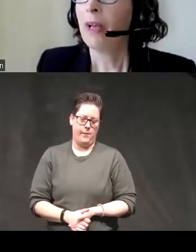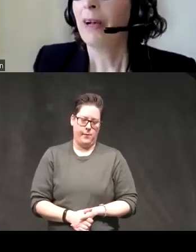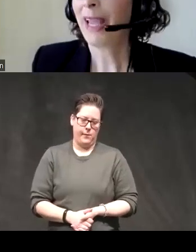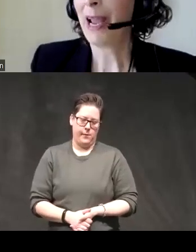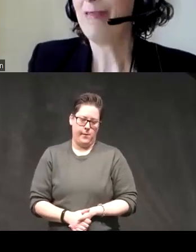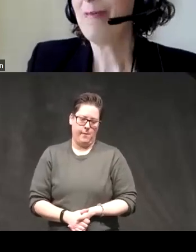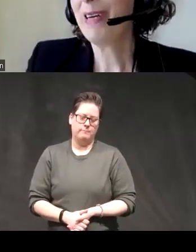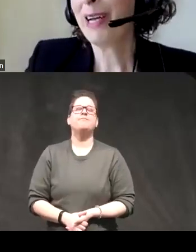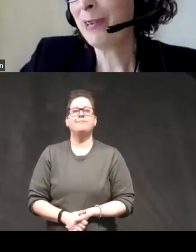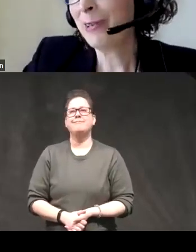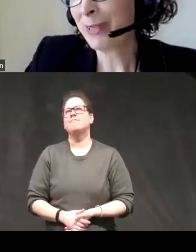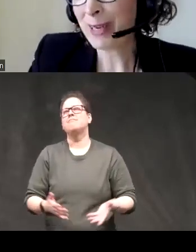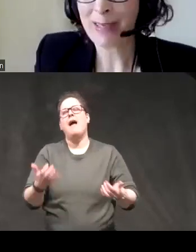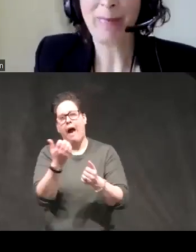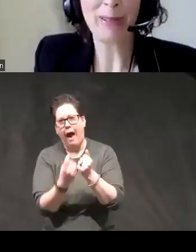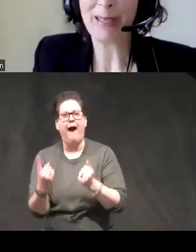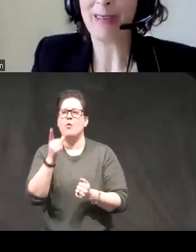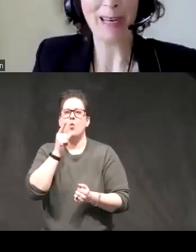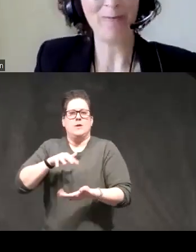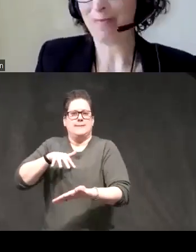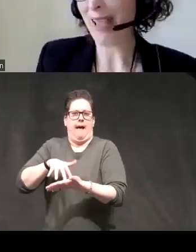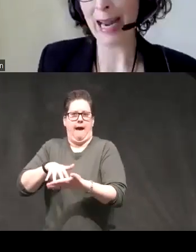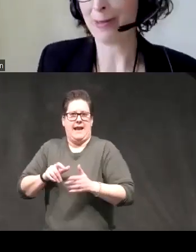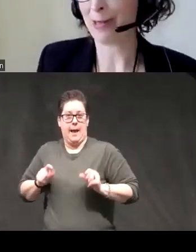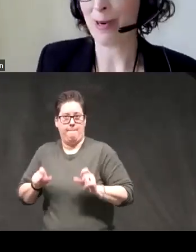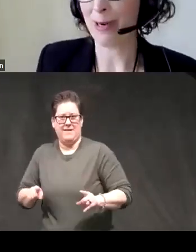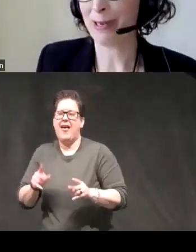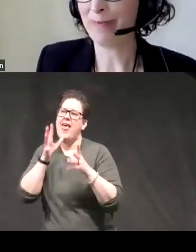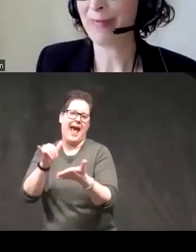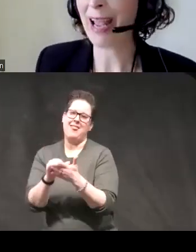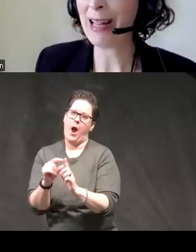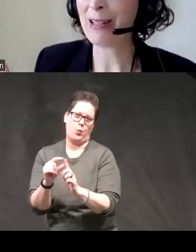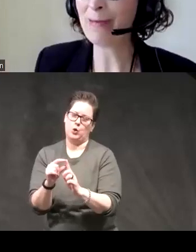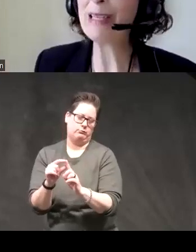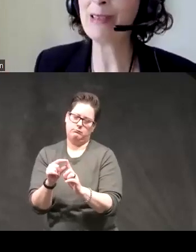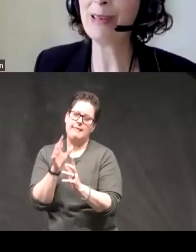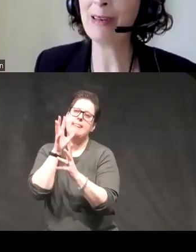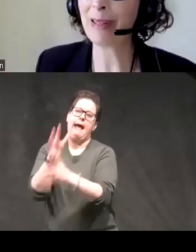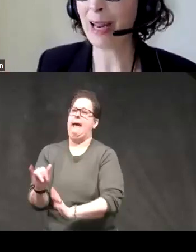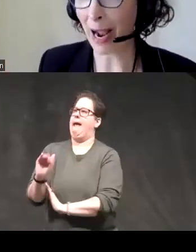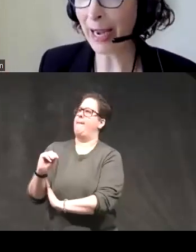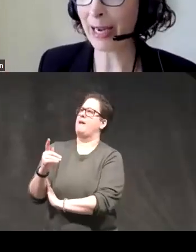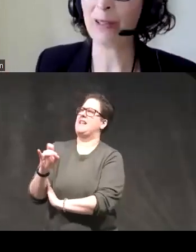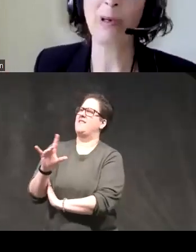okay everybody I know who studies impulsivity hates the word and the reason that I hate the